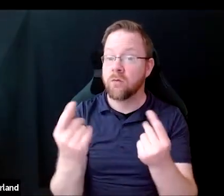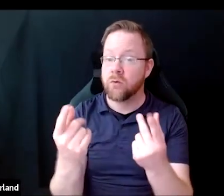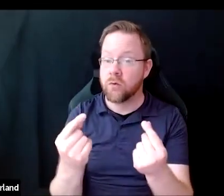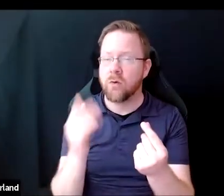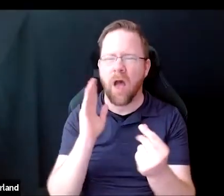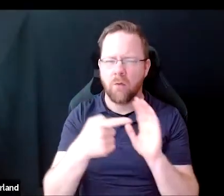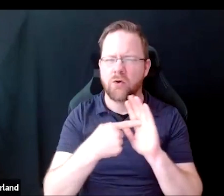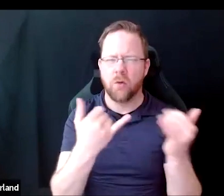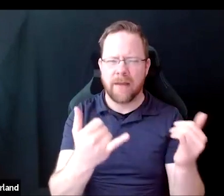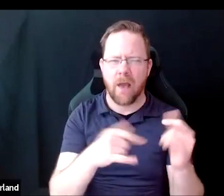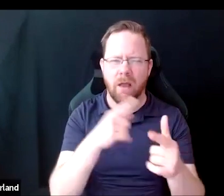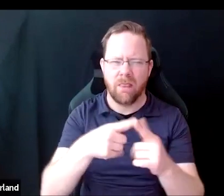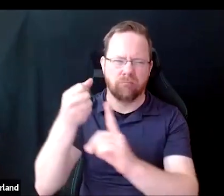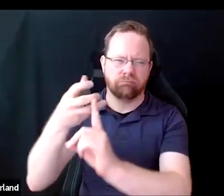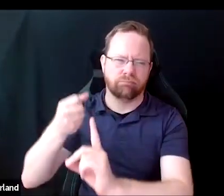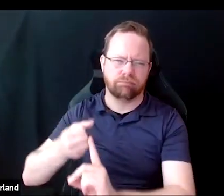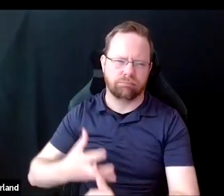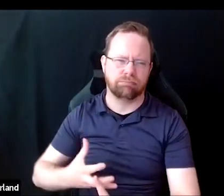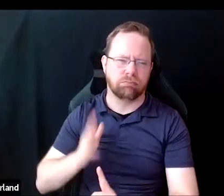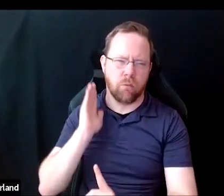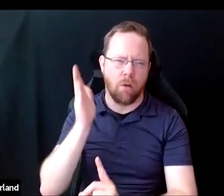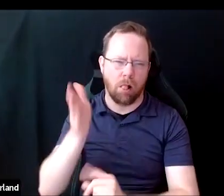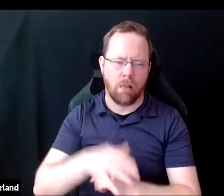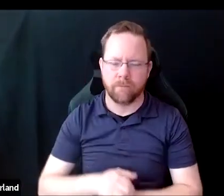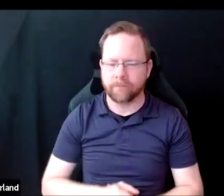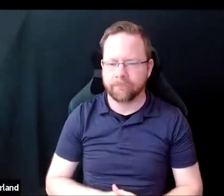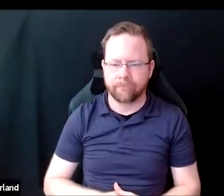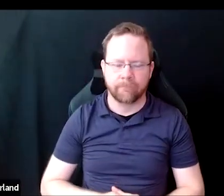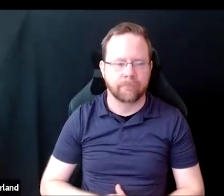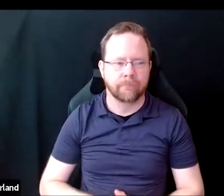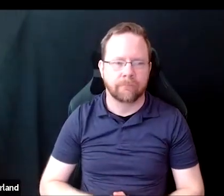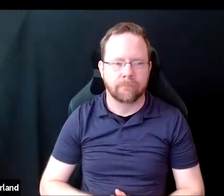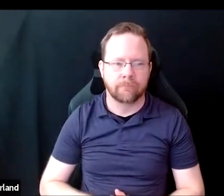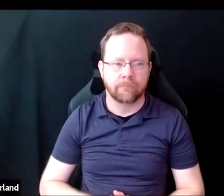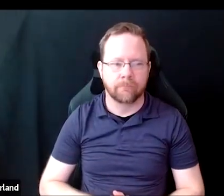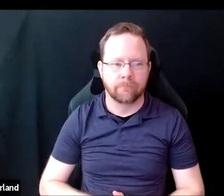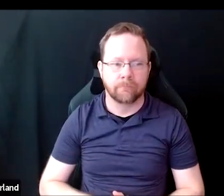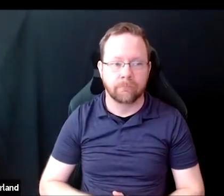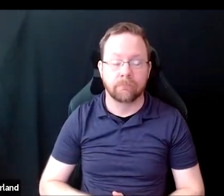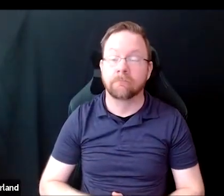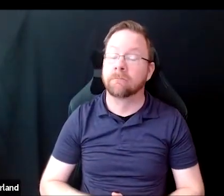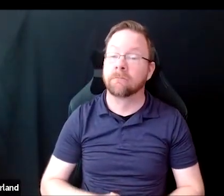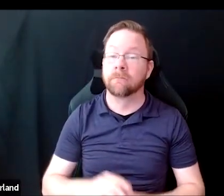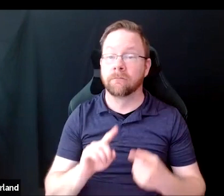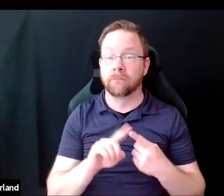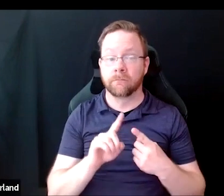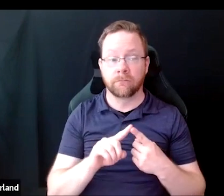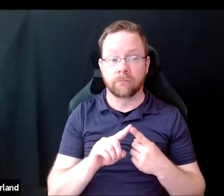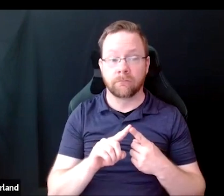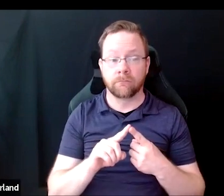but I will talk through them in more detail in the next few minutes. The first suggestion is to provide information